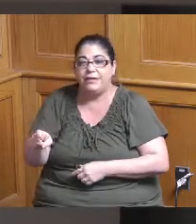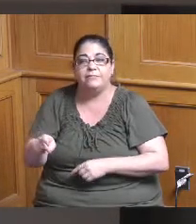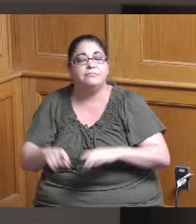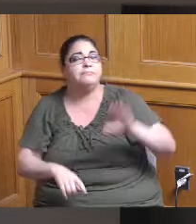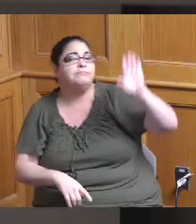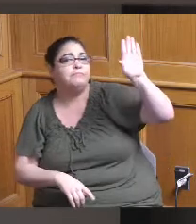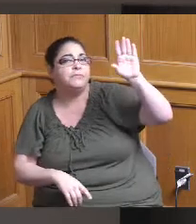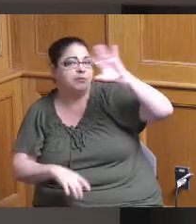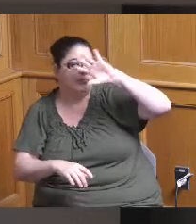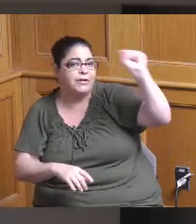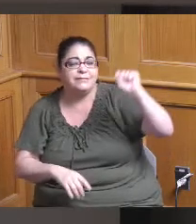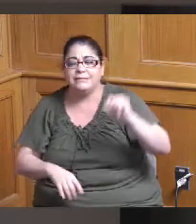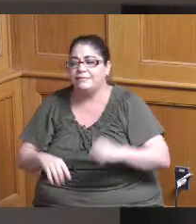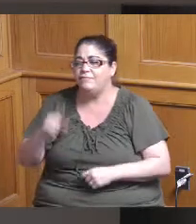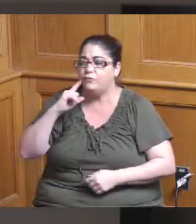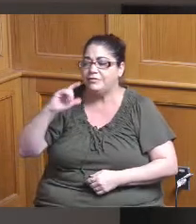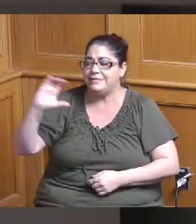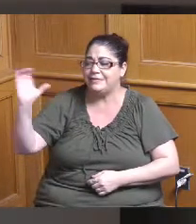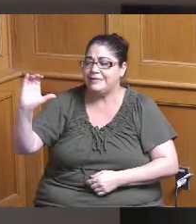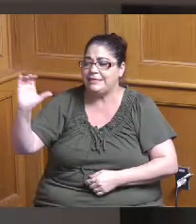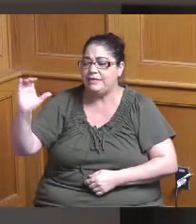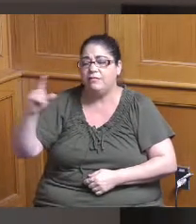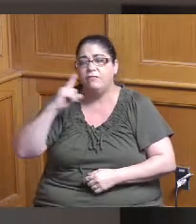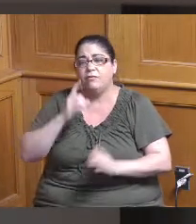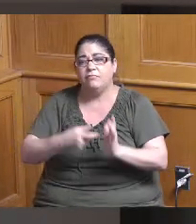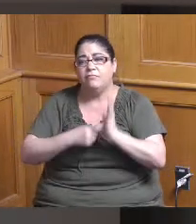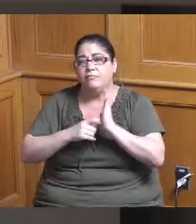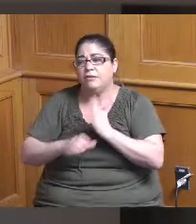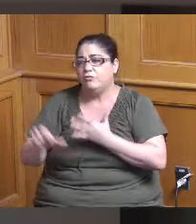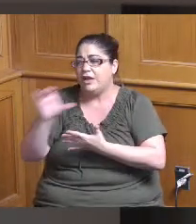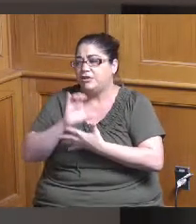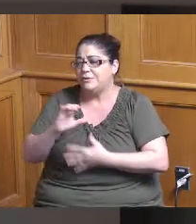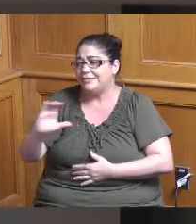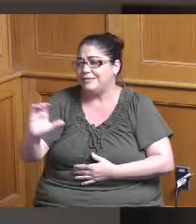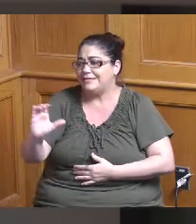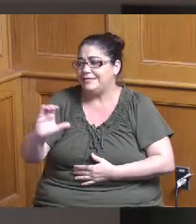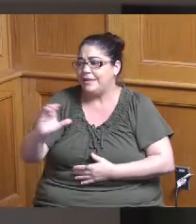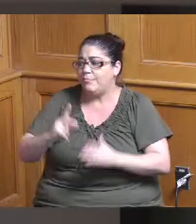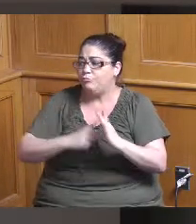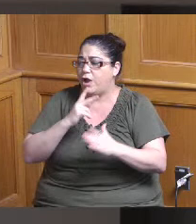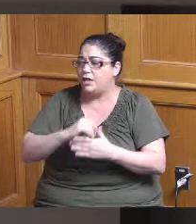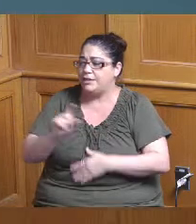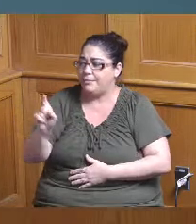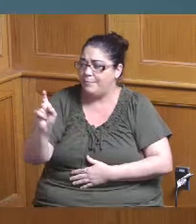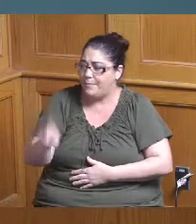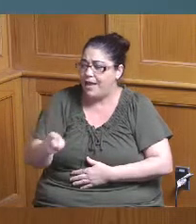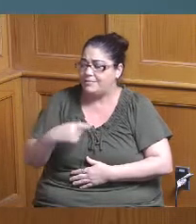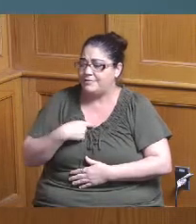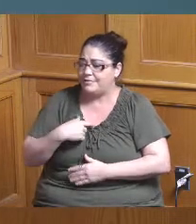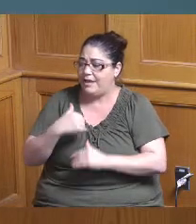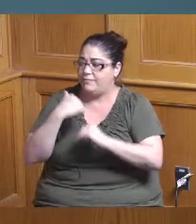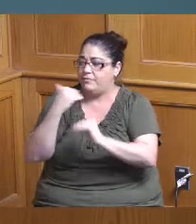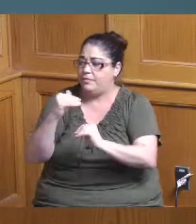items the criteria is that a new criteria that was always there the amount of light or loose nuisance